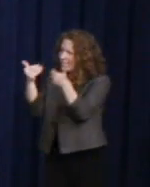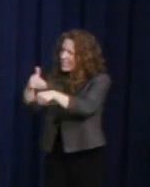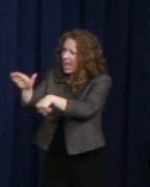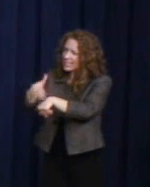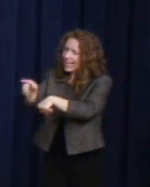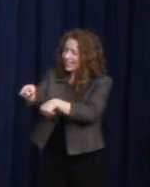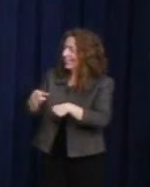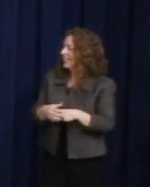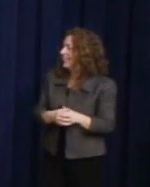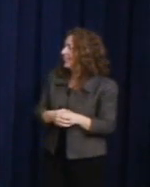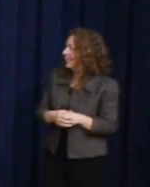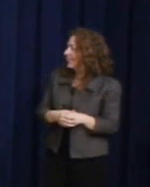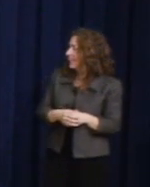Evan Low: We're going to promote paper cuts. Yes.